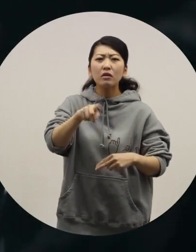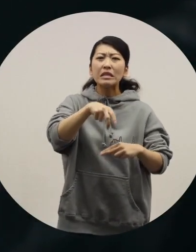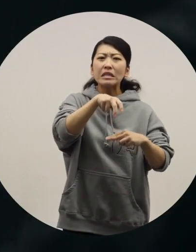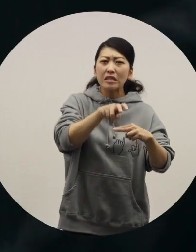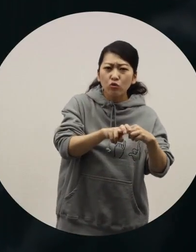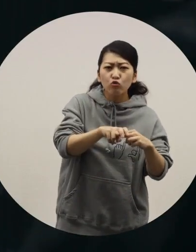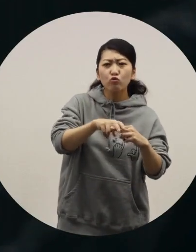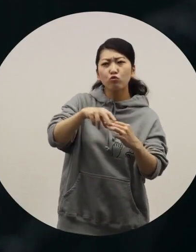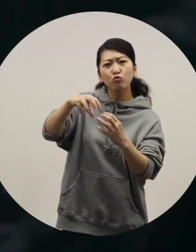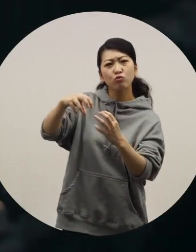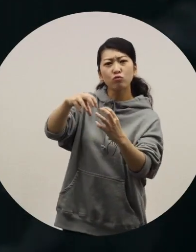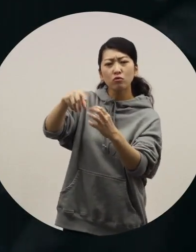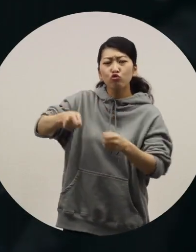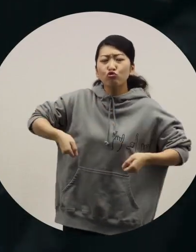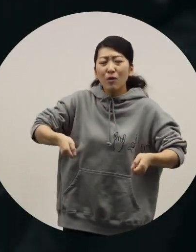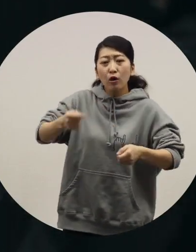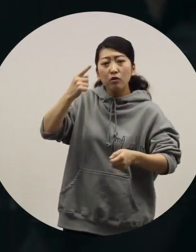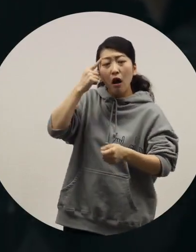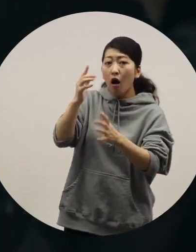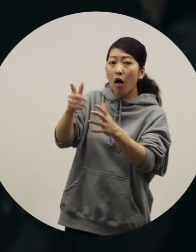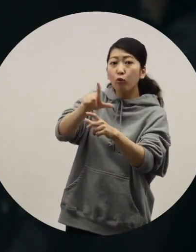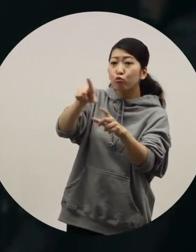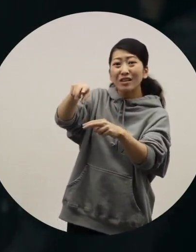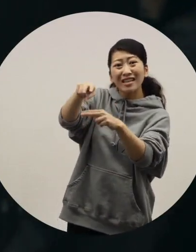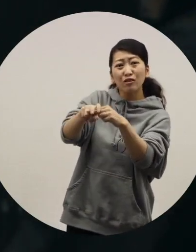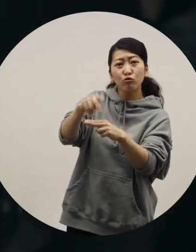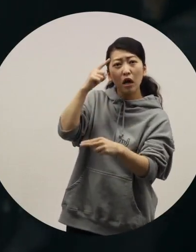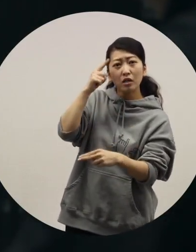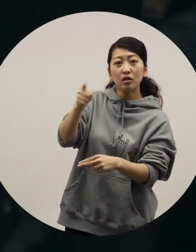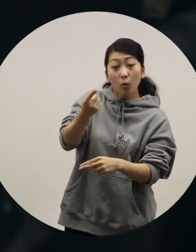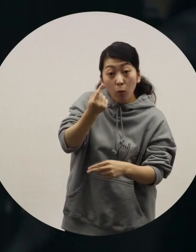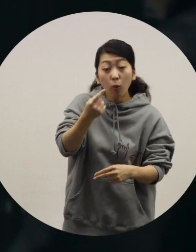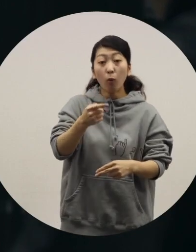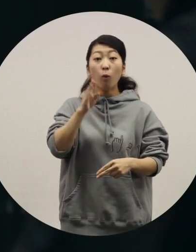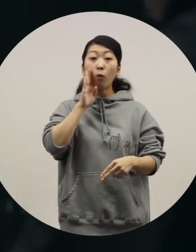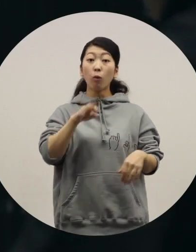You won't think of it as a wheelchair. Yes, I've gradually become attached to it.